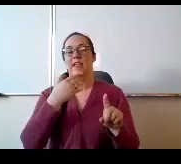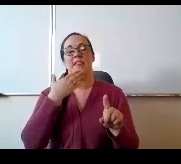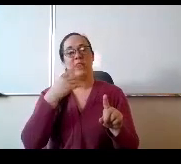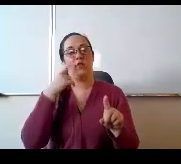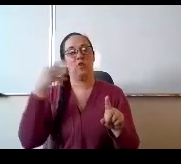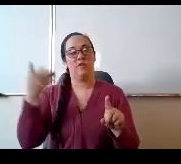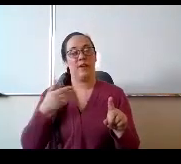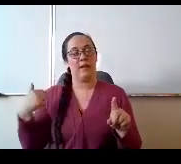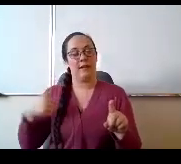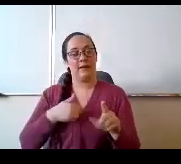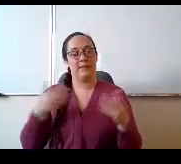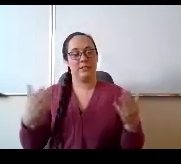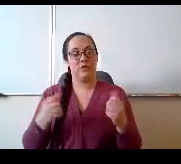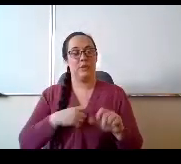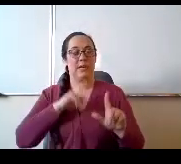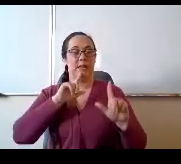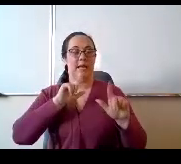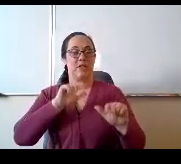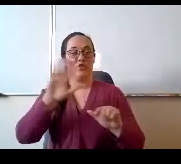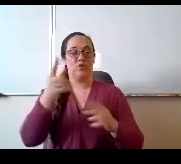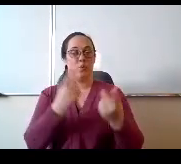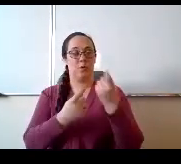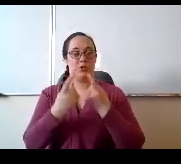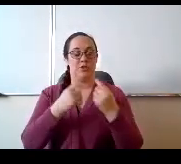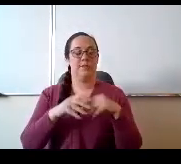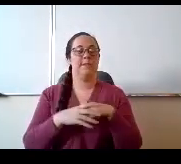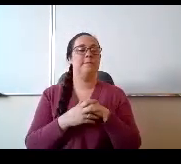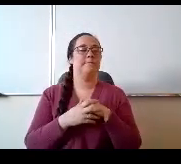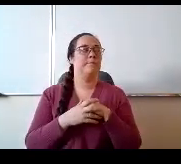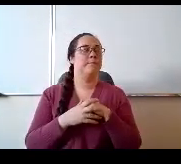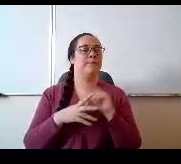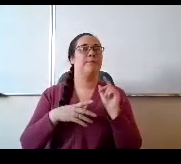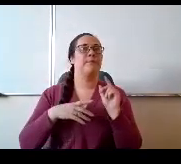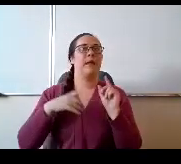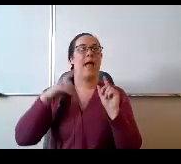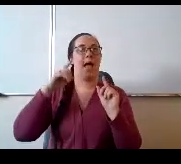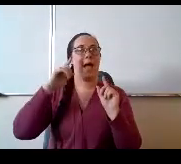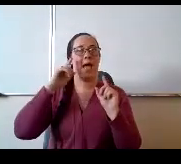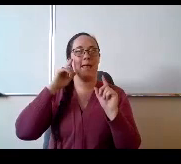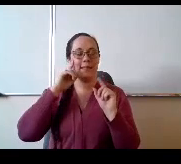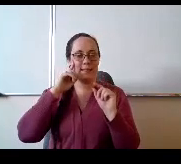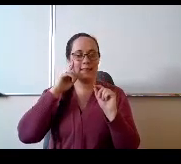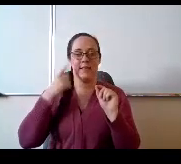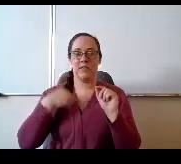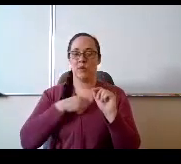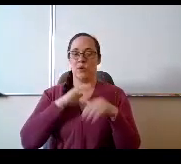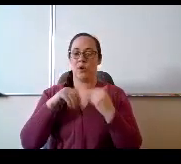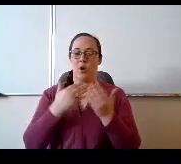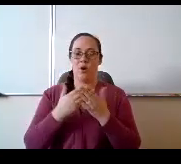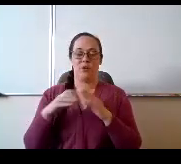can answer some of your questions. I think that we're all doing the same thing alittle bit differently